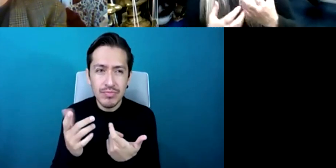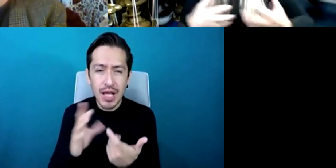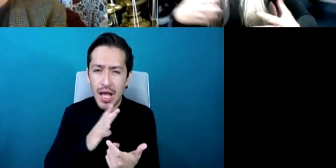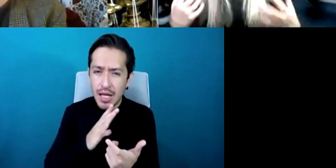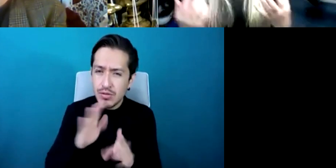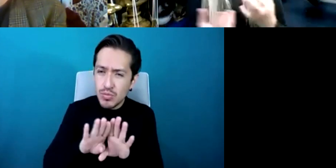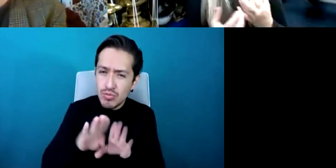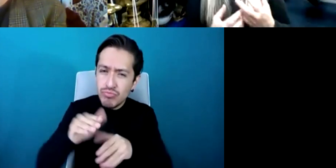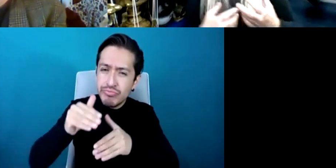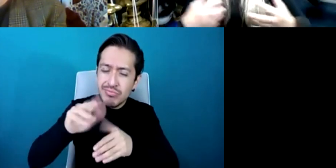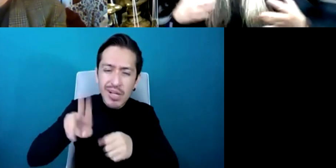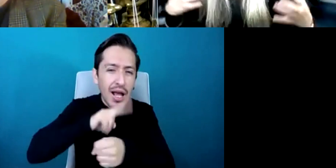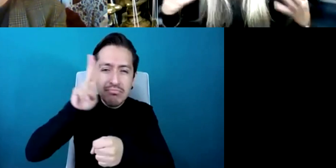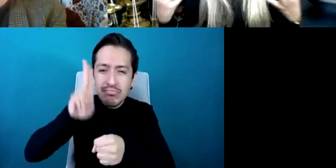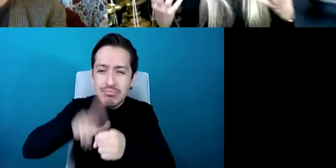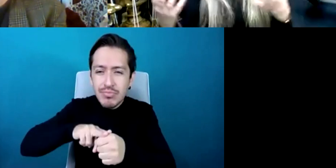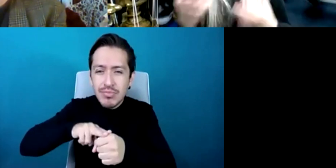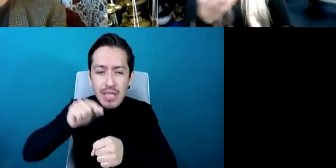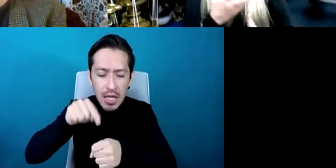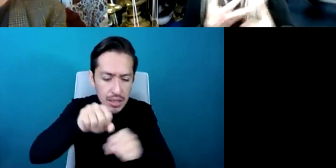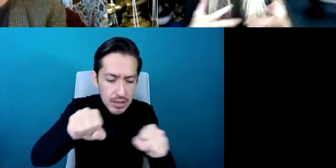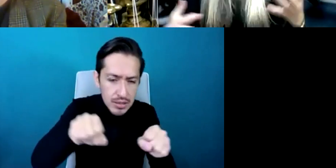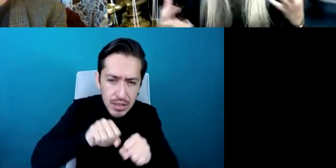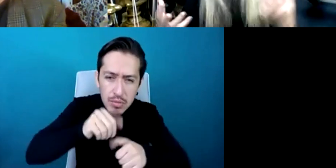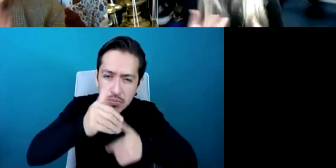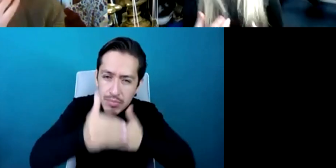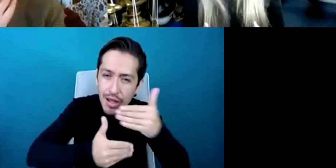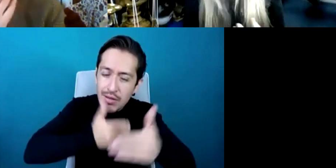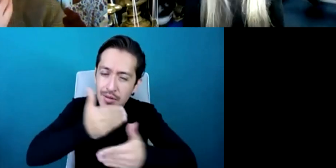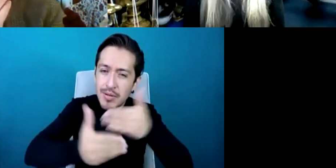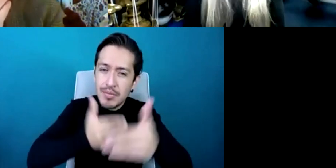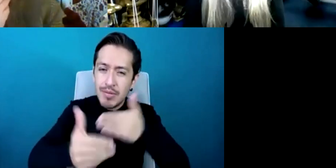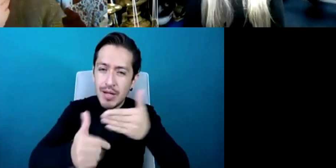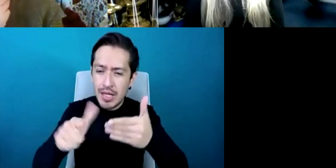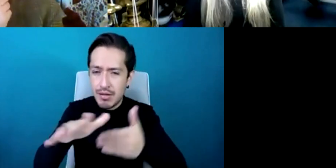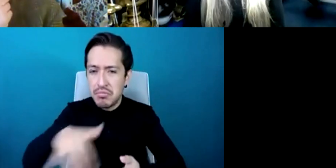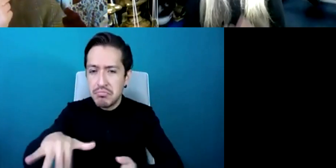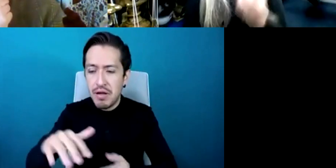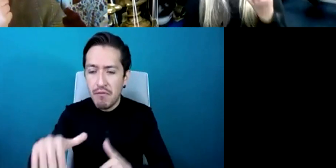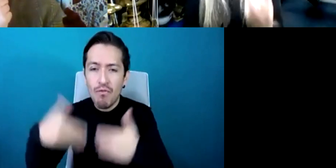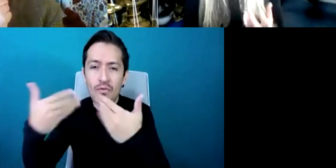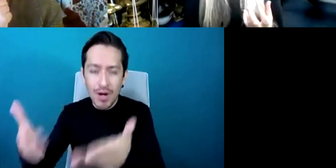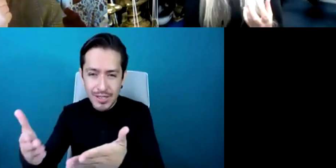in the classroom and in that sort of you know age spectrum of youngsters that it's the time